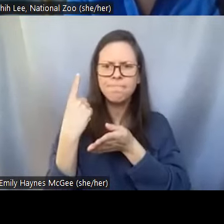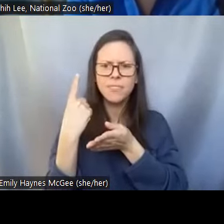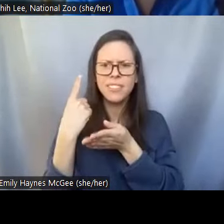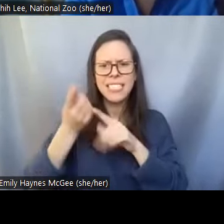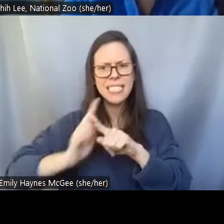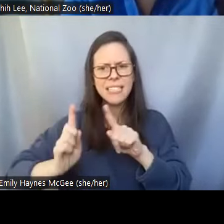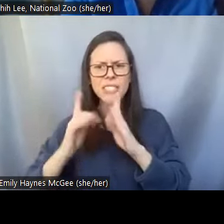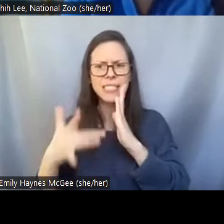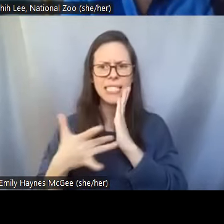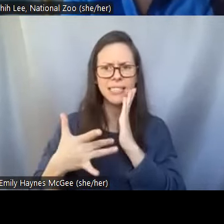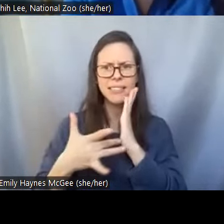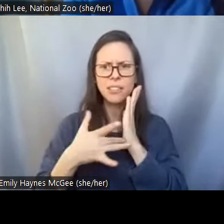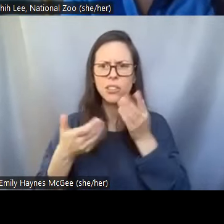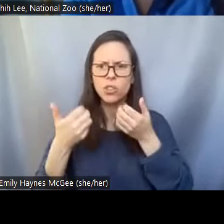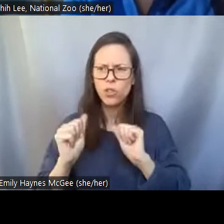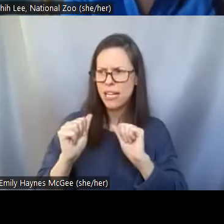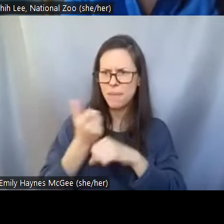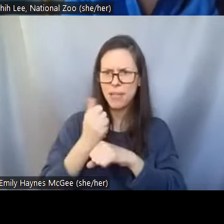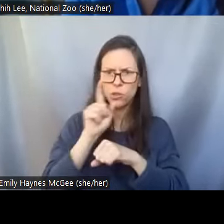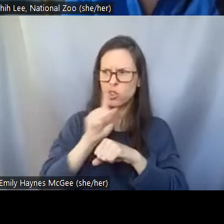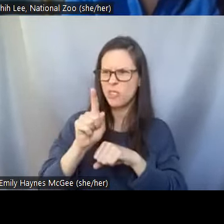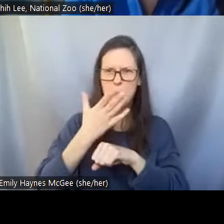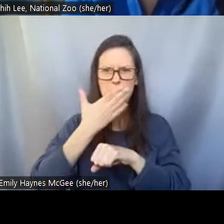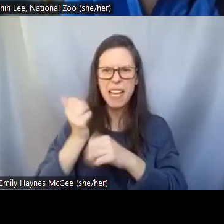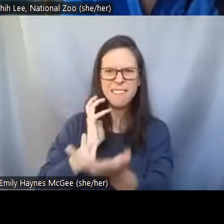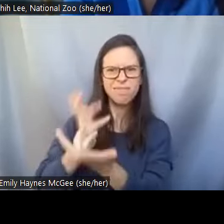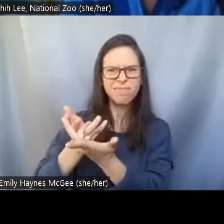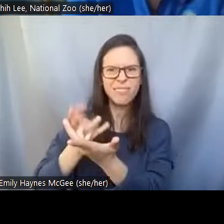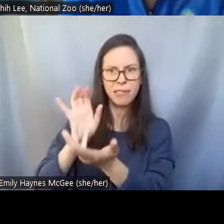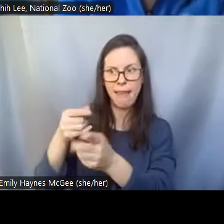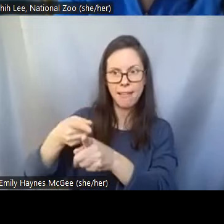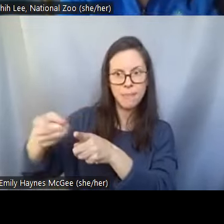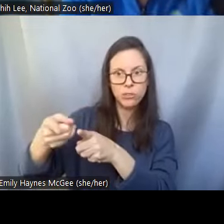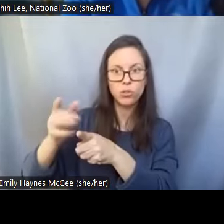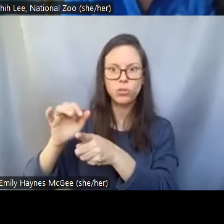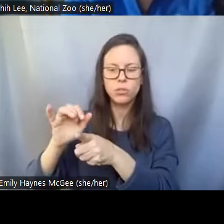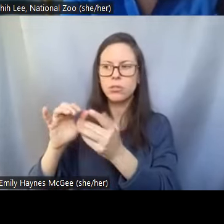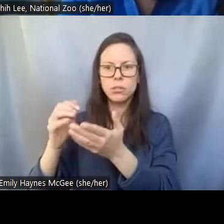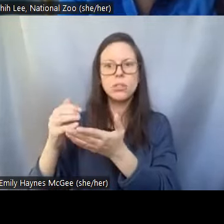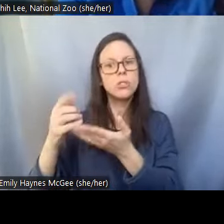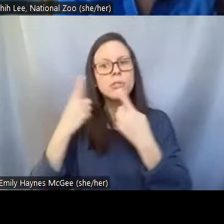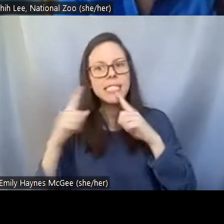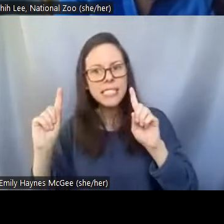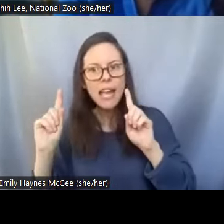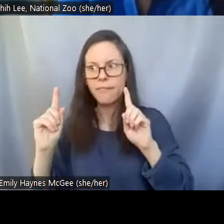trying to optimize them for different species. In order to successfully make babies from them.